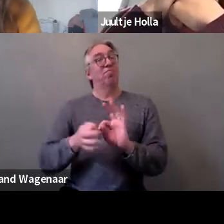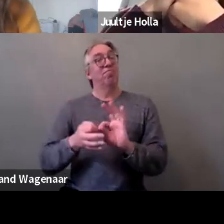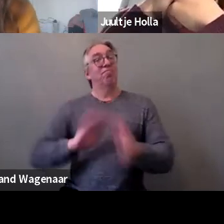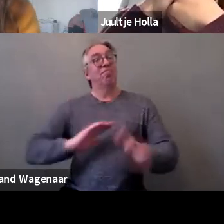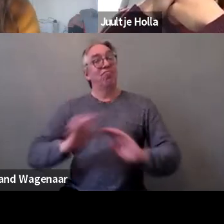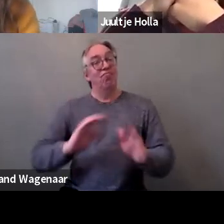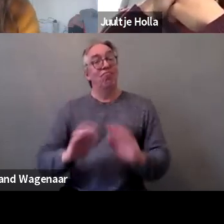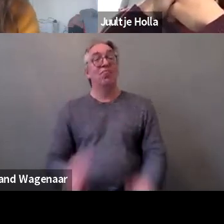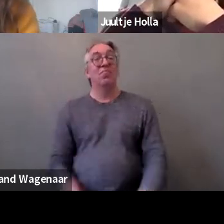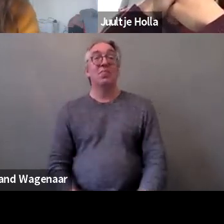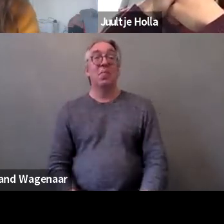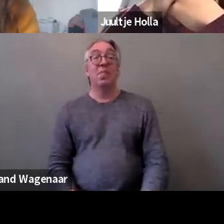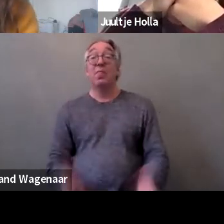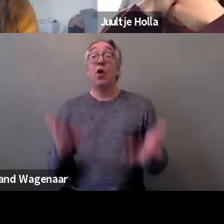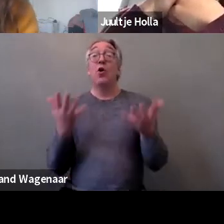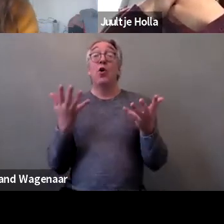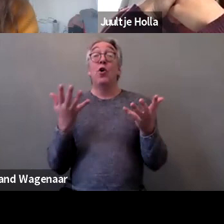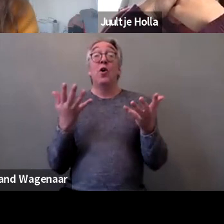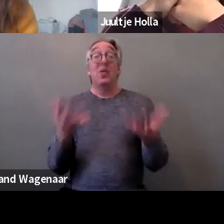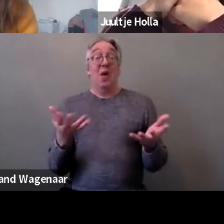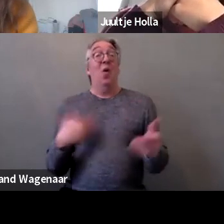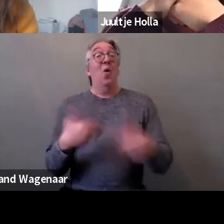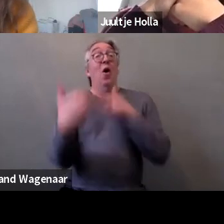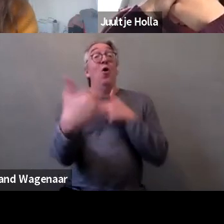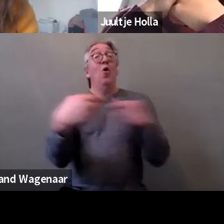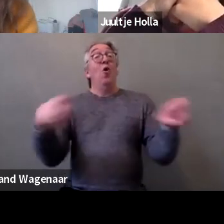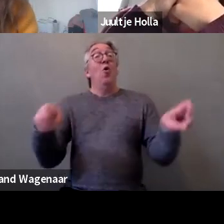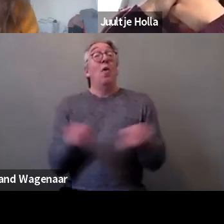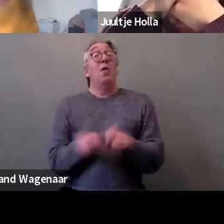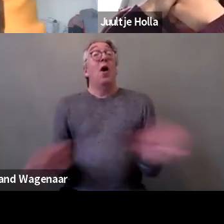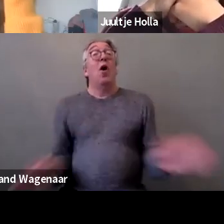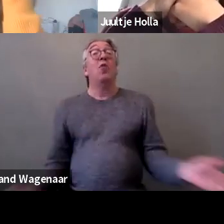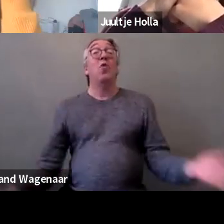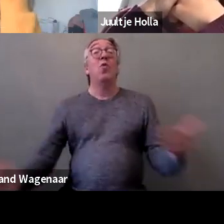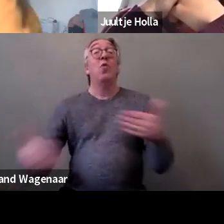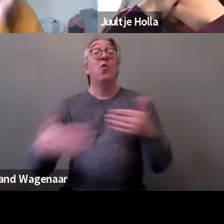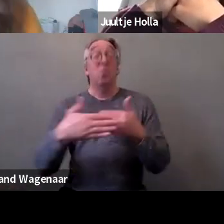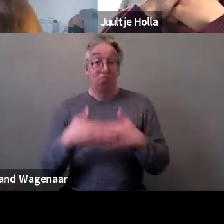And on this we'll close the webinar. Don't hesitate to be in touch with EDF.